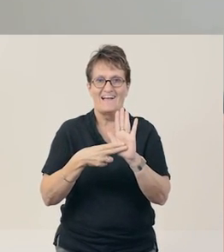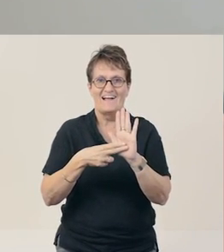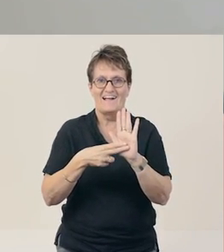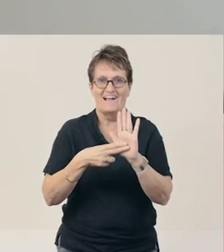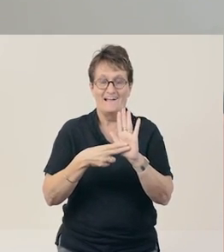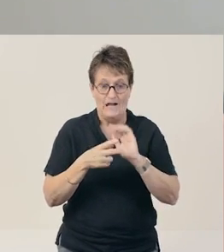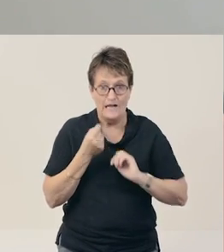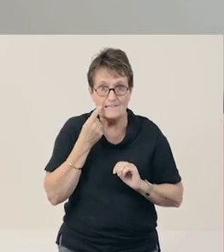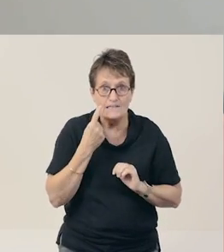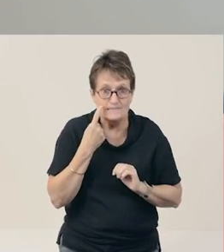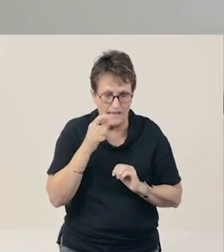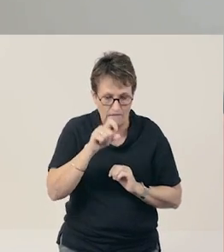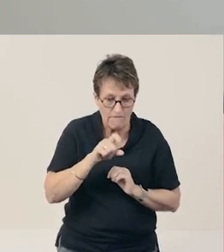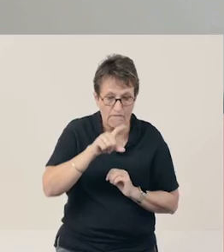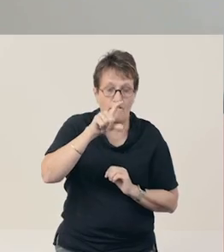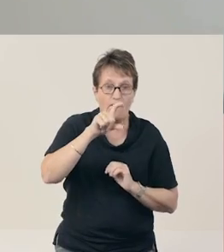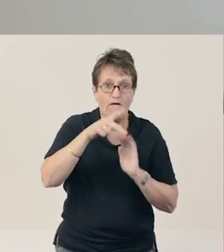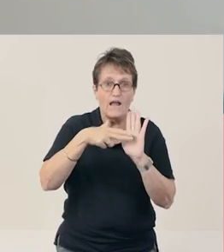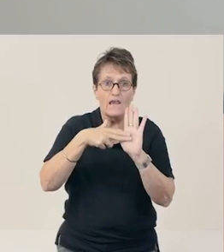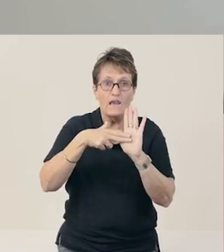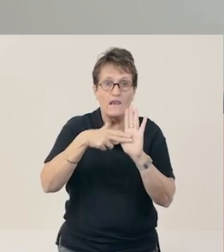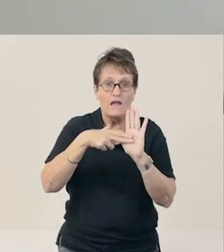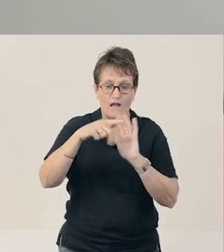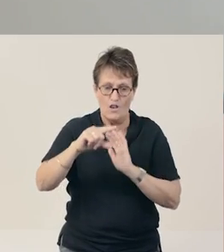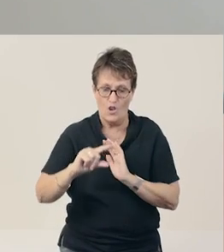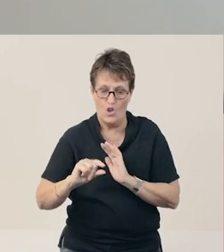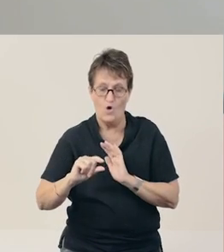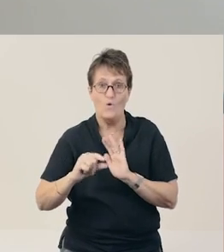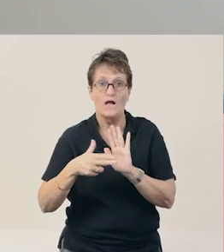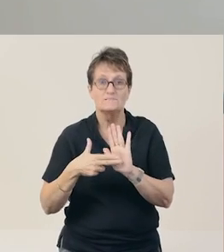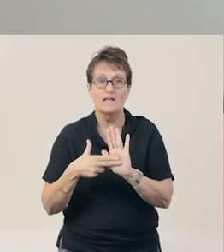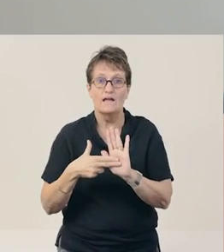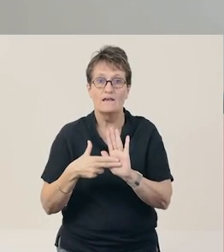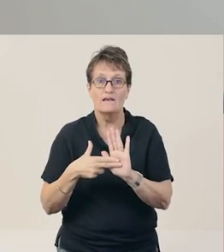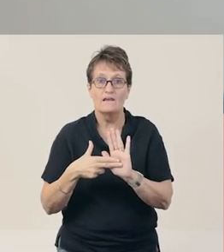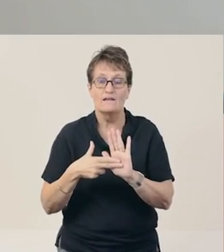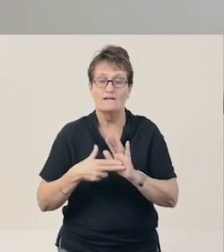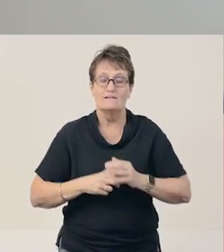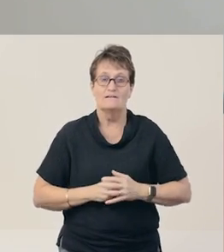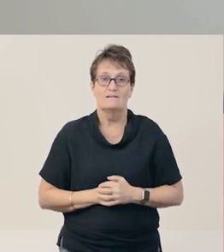I can see upper-case letter N, and lower-case letter n.